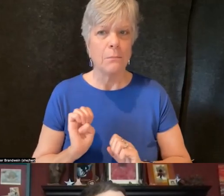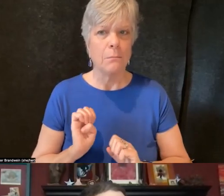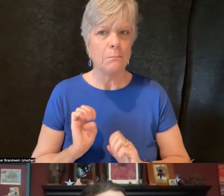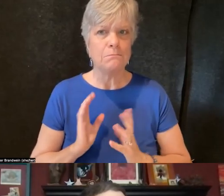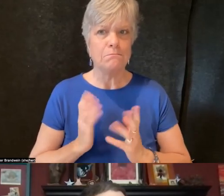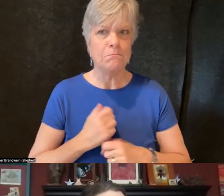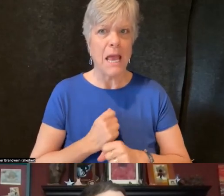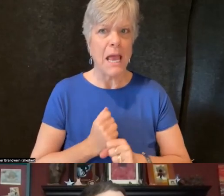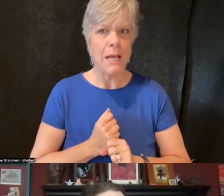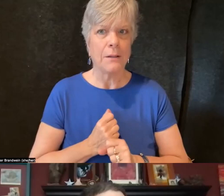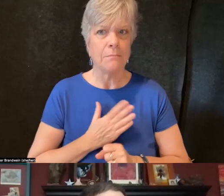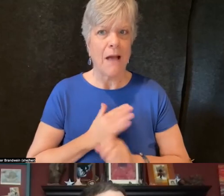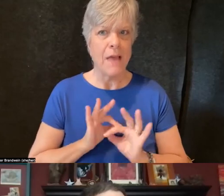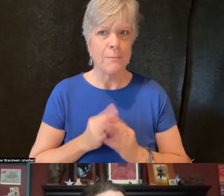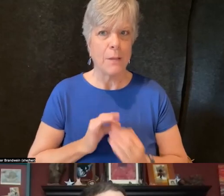Why should we talk about disability?